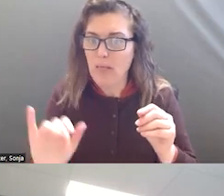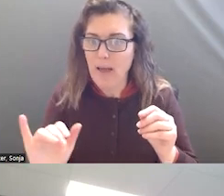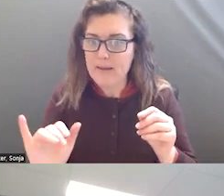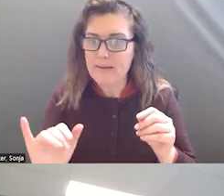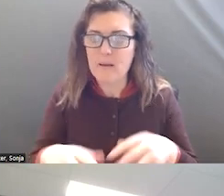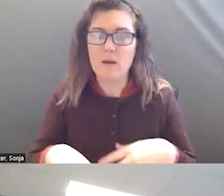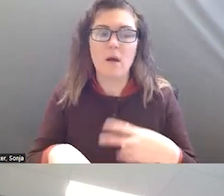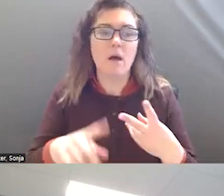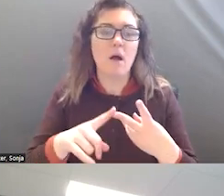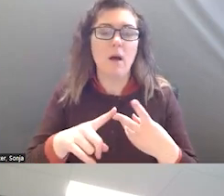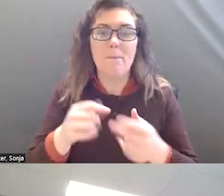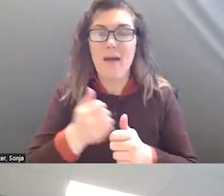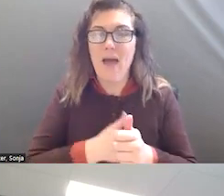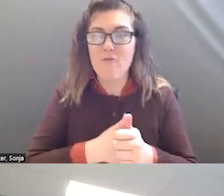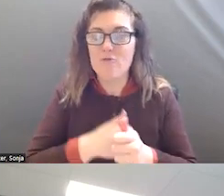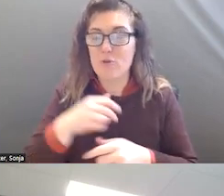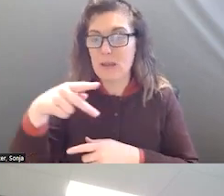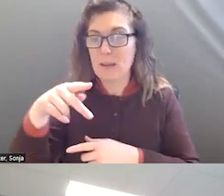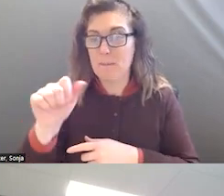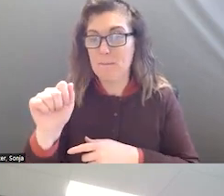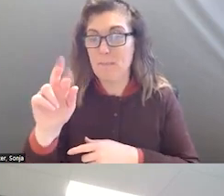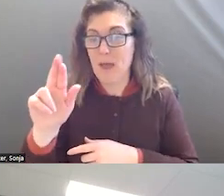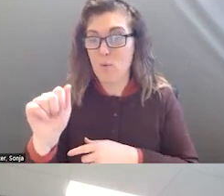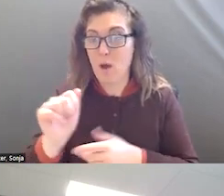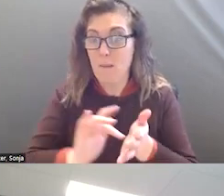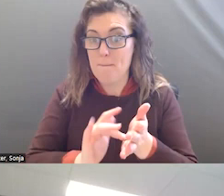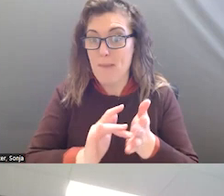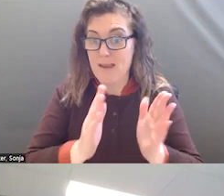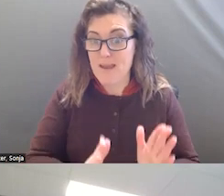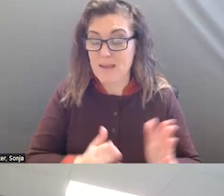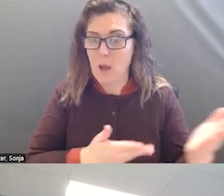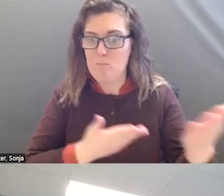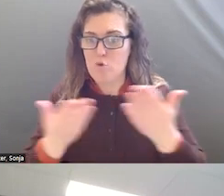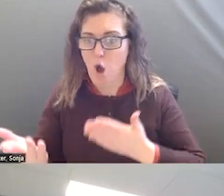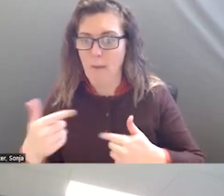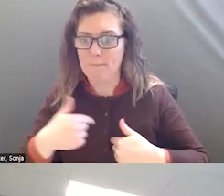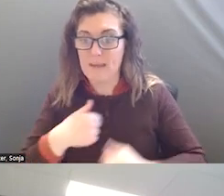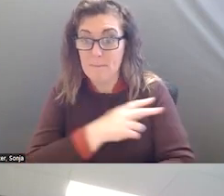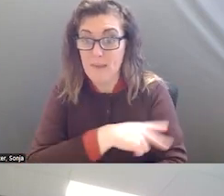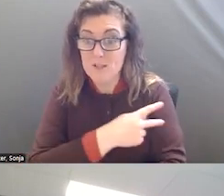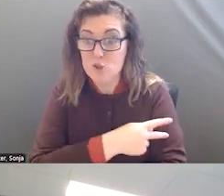PARAMEDIC STARTED TO LOOK ALIKE. WHEN THEY BROUGHT THEM TO ME IN